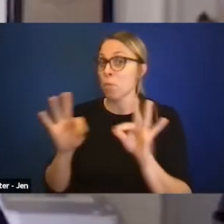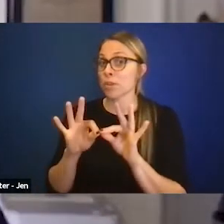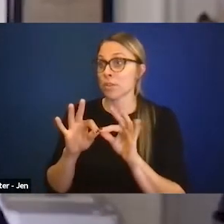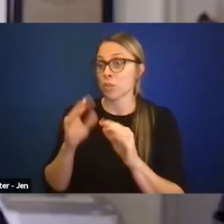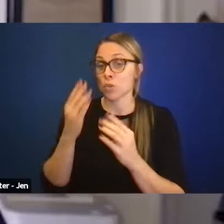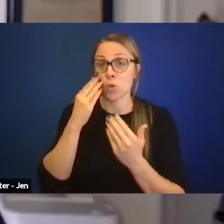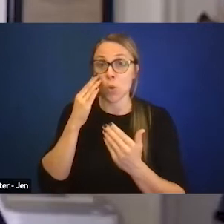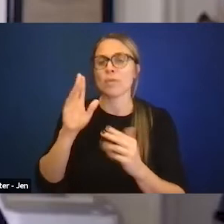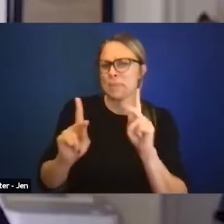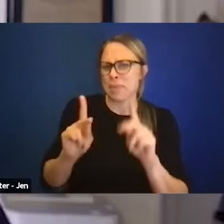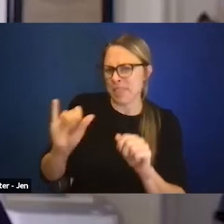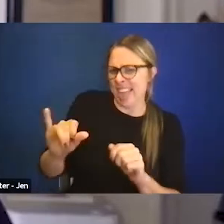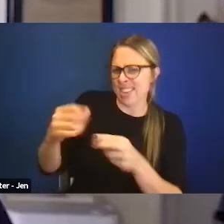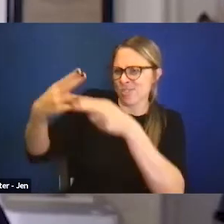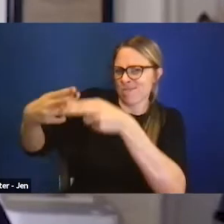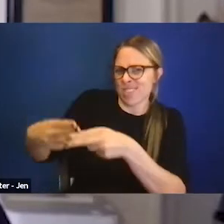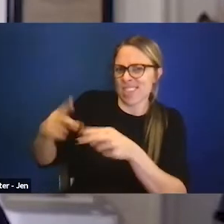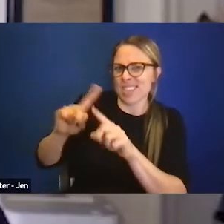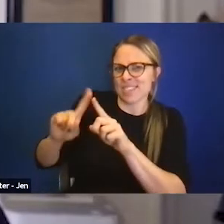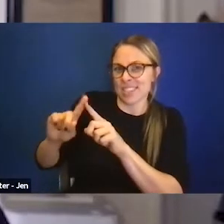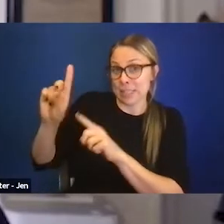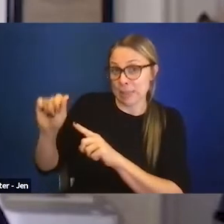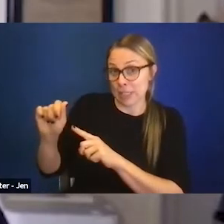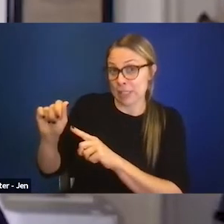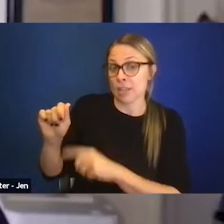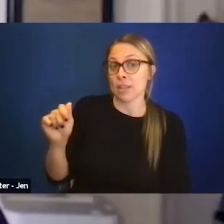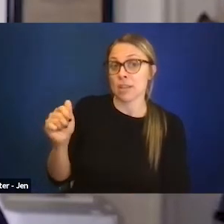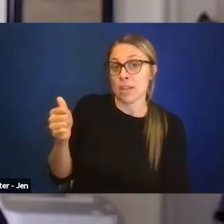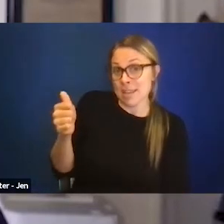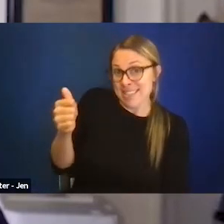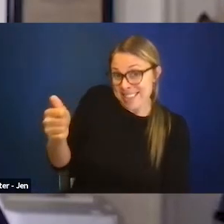that you're discussing can begin to identify as having a disability.